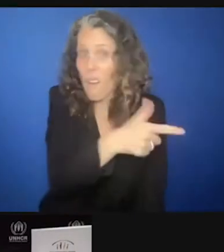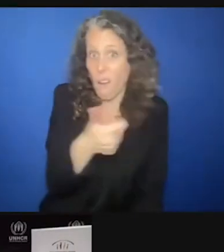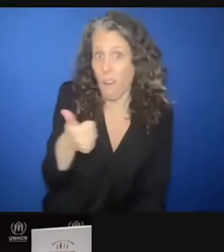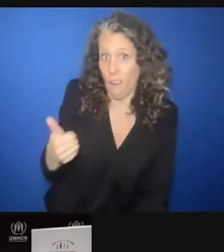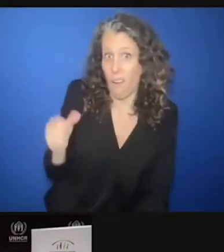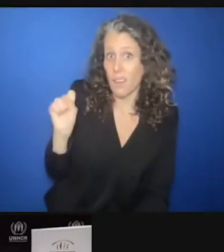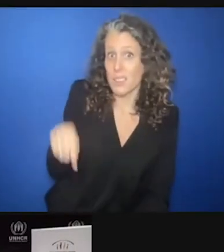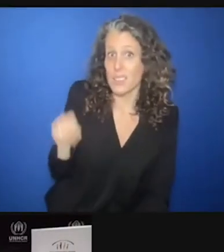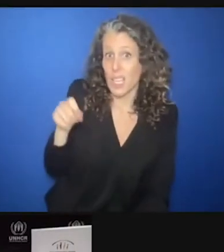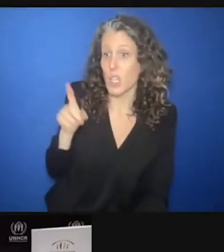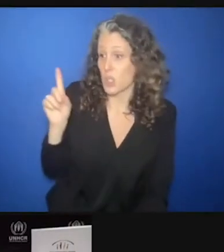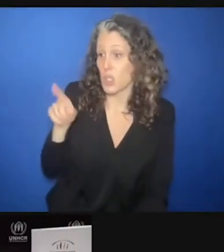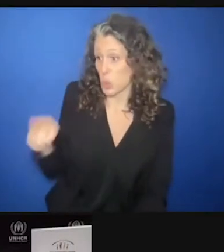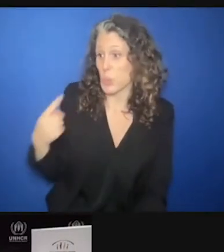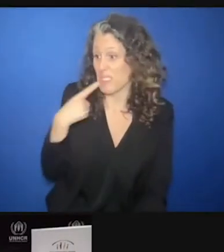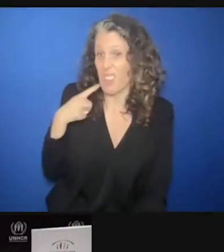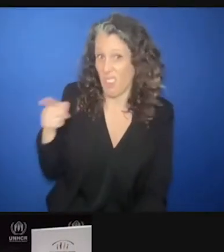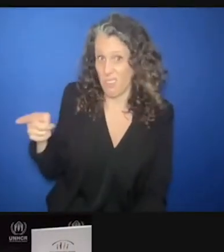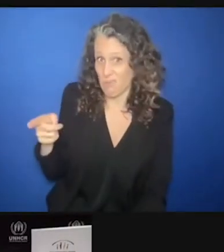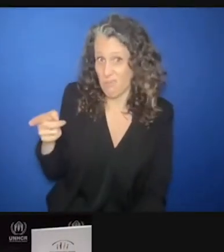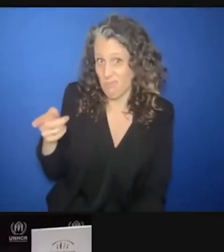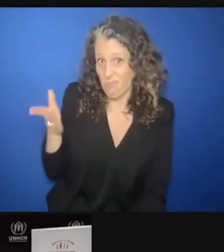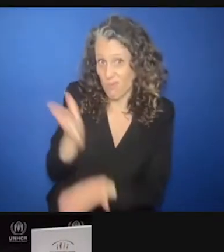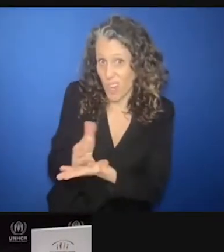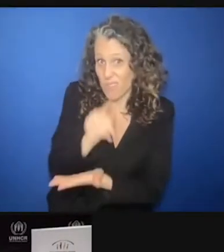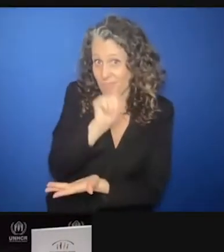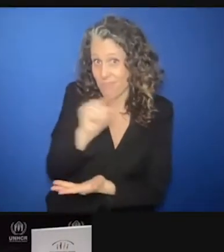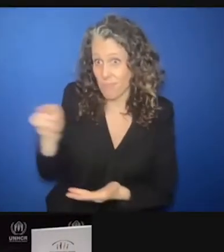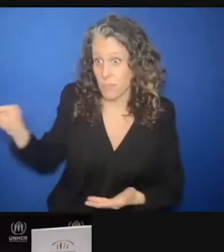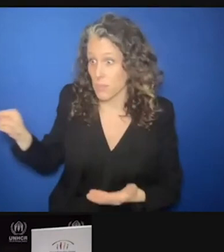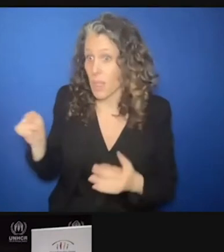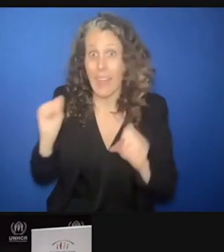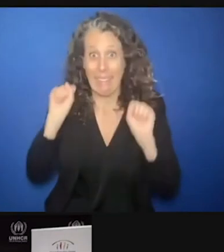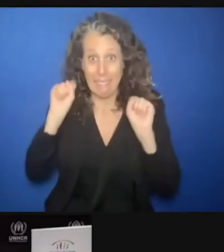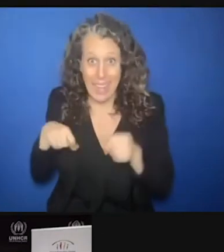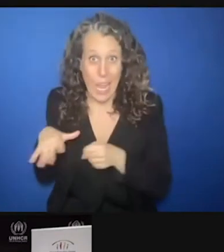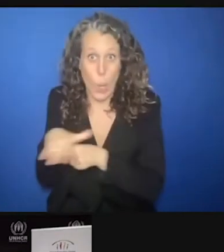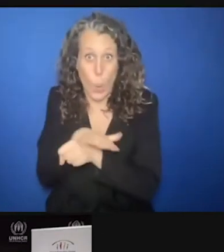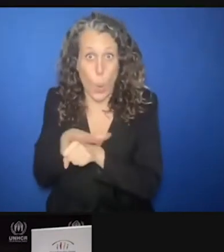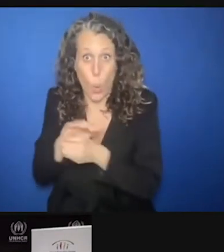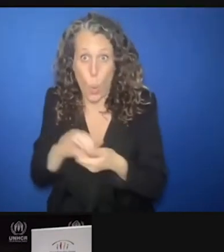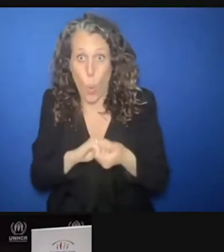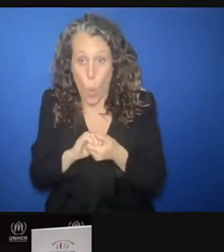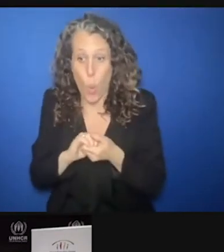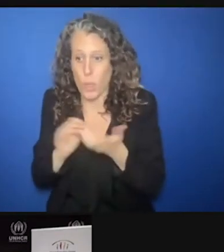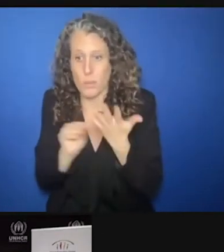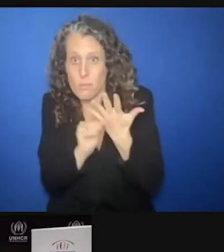absolutely true, are you going to prioritize local organizations like others working local at